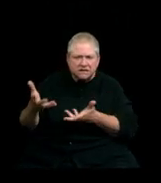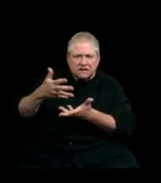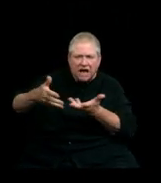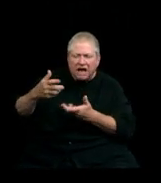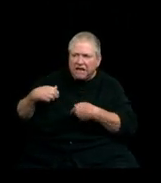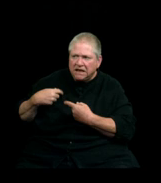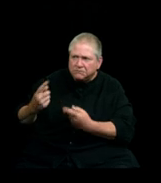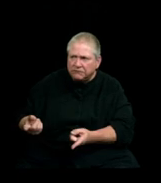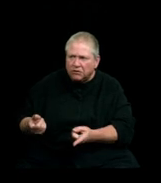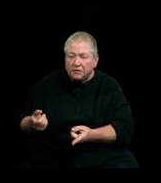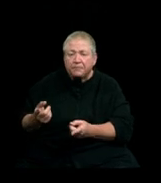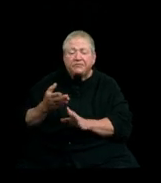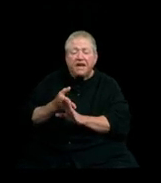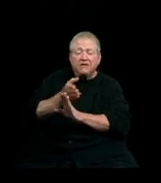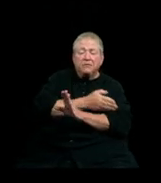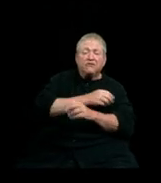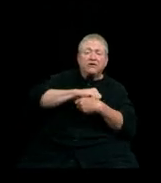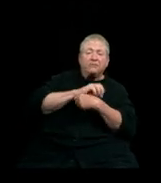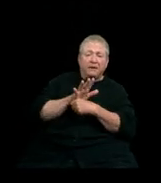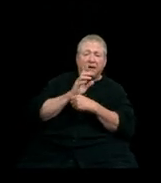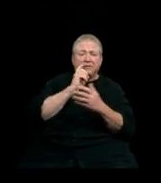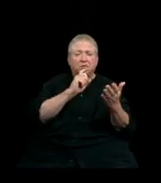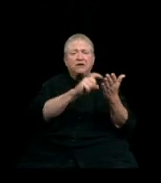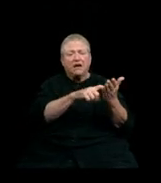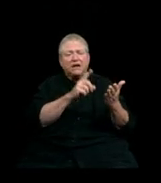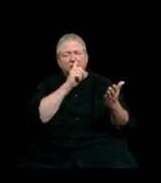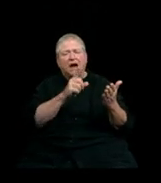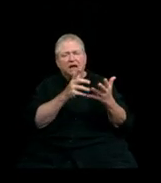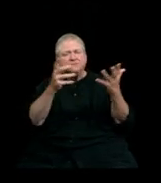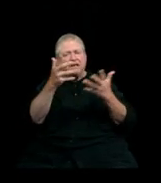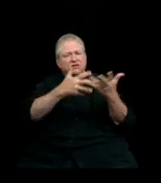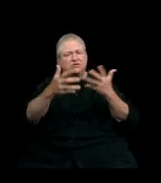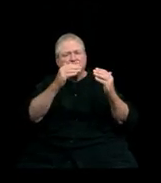Even before the pandemic we recognized deepening social inequities,